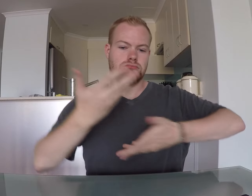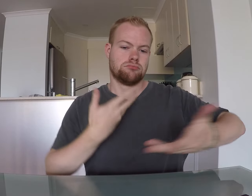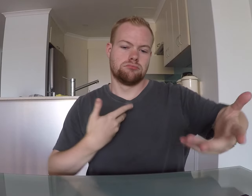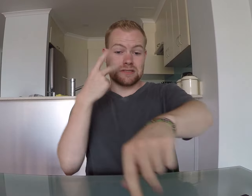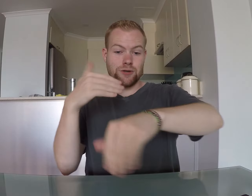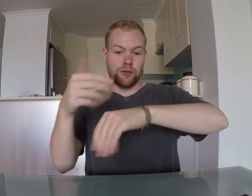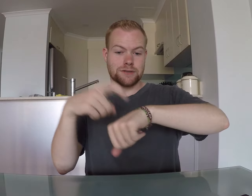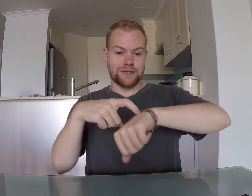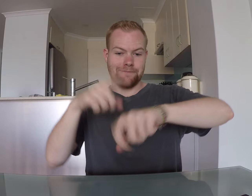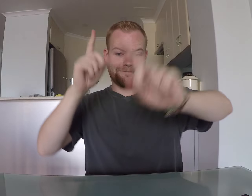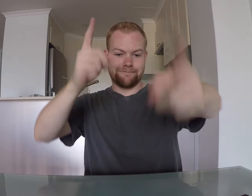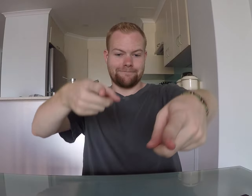See you next time!